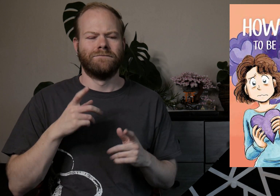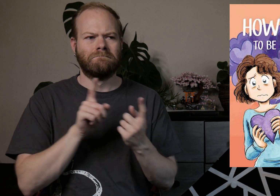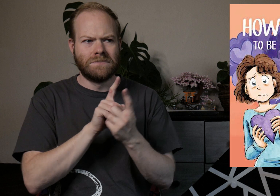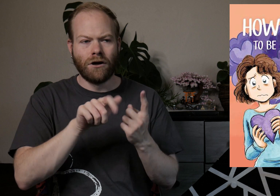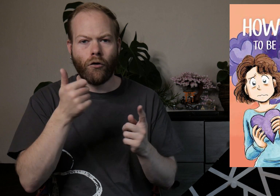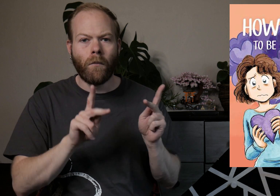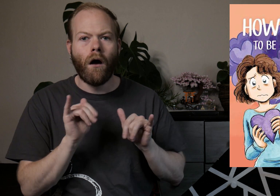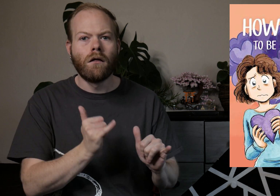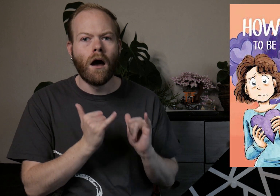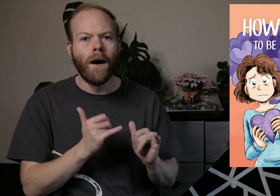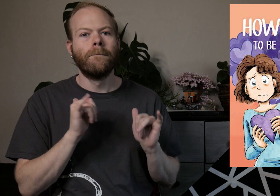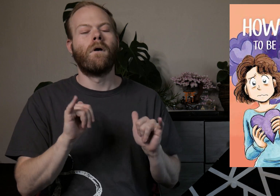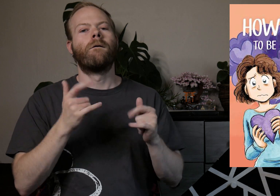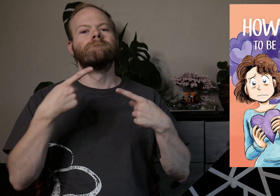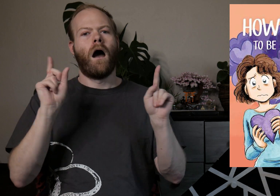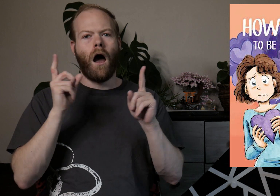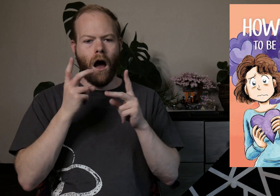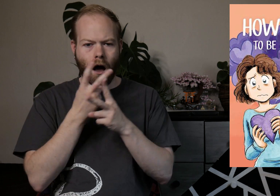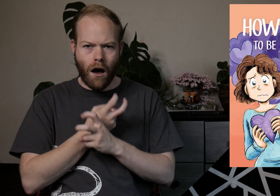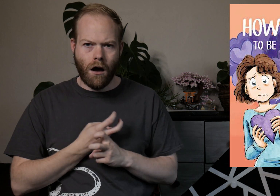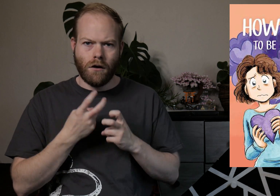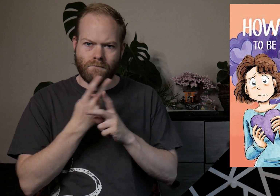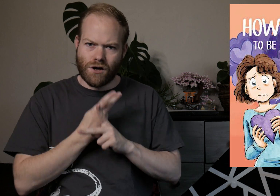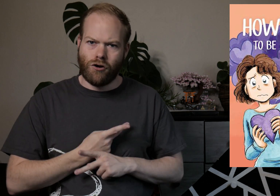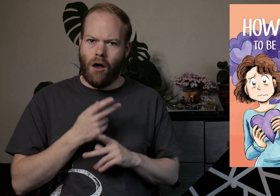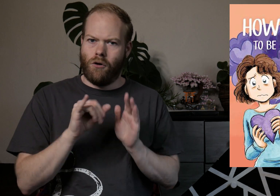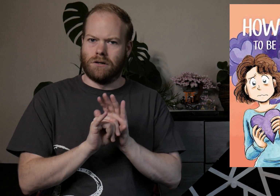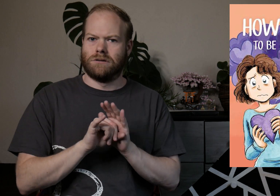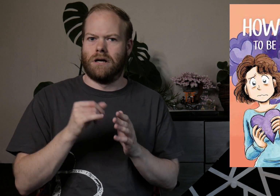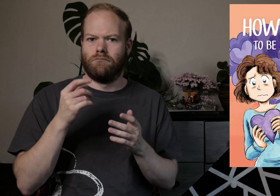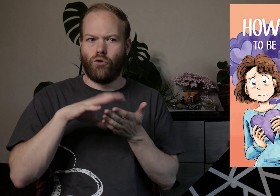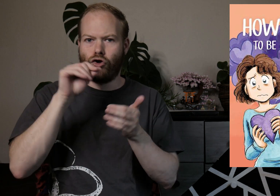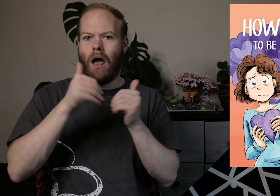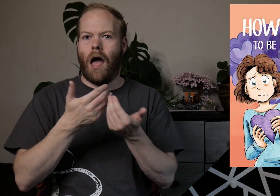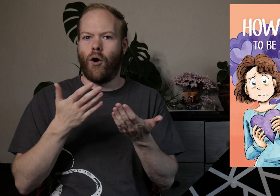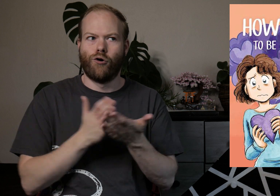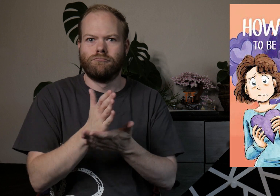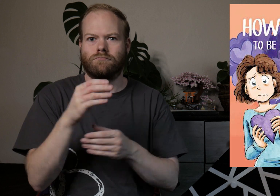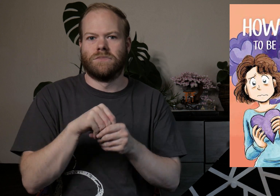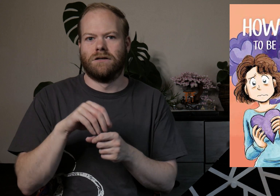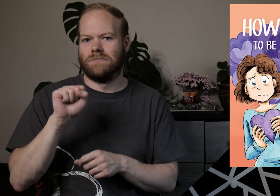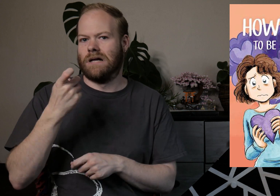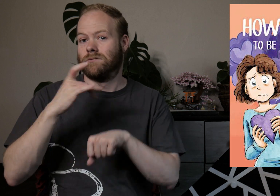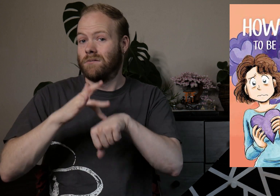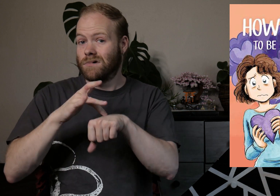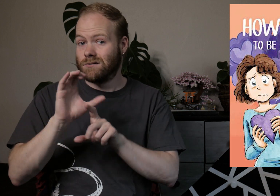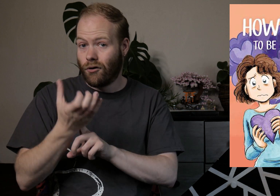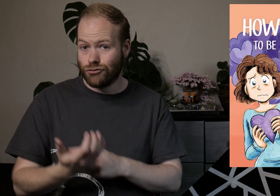They meet others like them, and finally figure out their identity, and learn how to navigate it in a sex-obsessed culture.